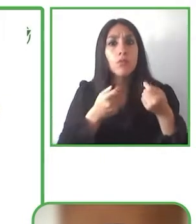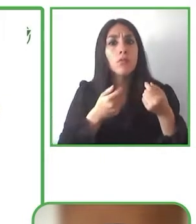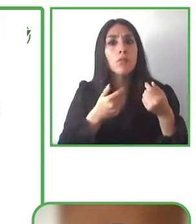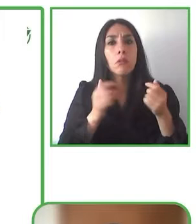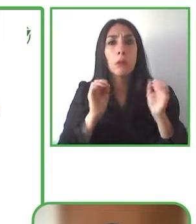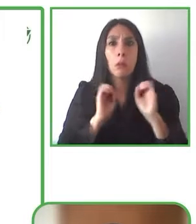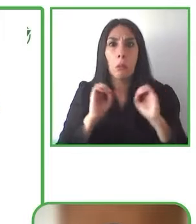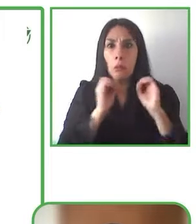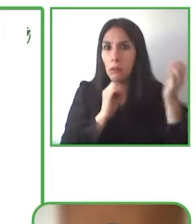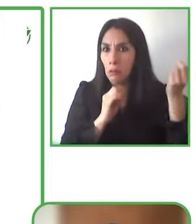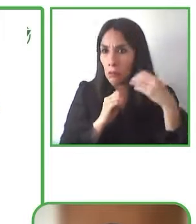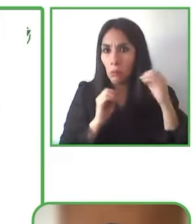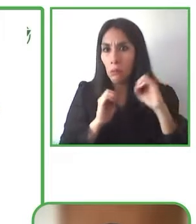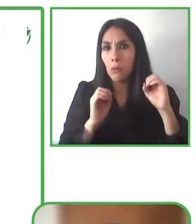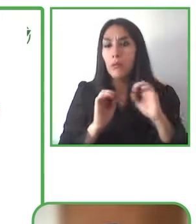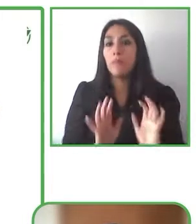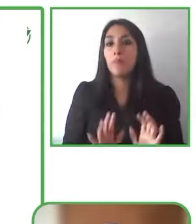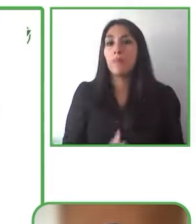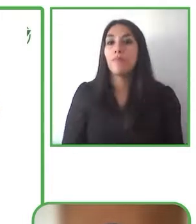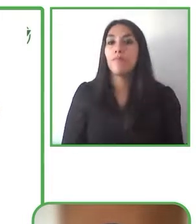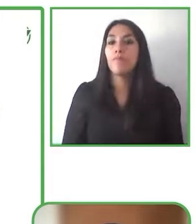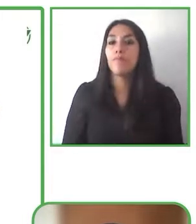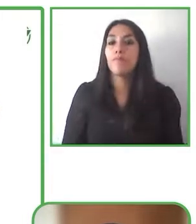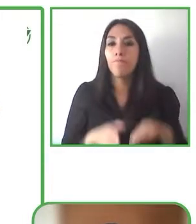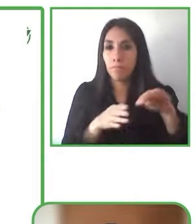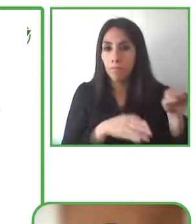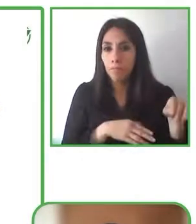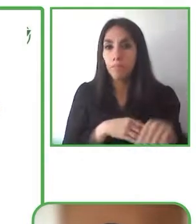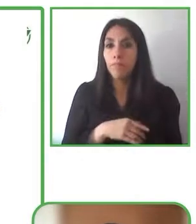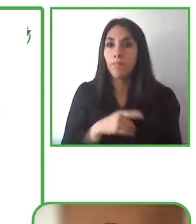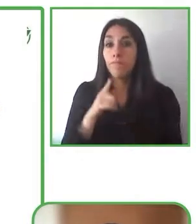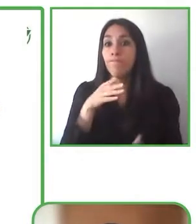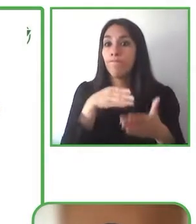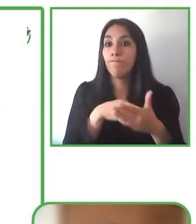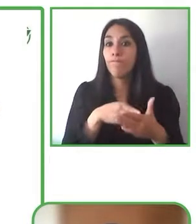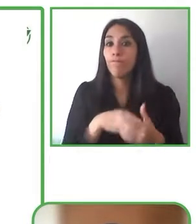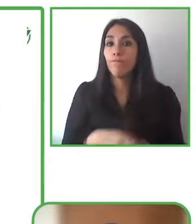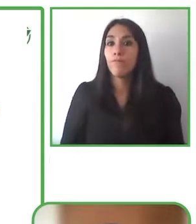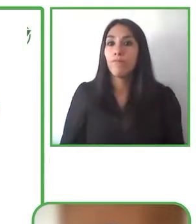come in the past but we need to overcome those barriers